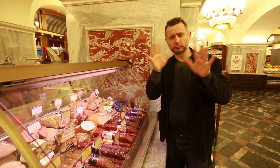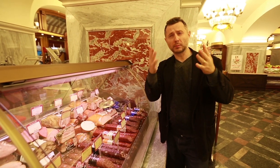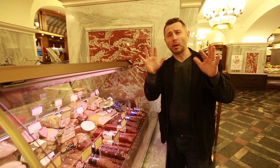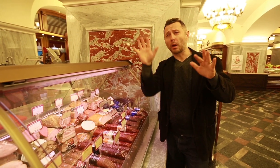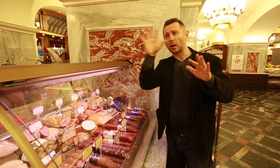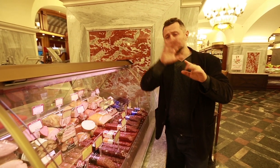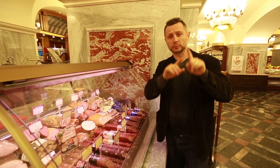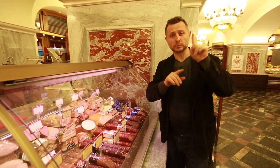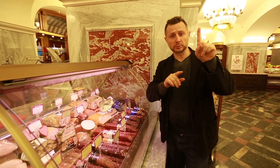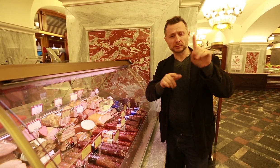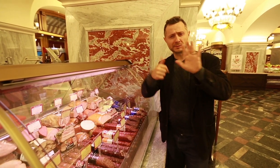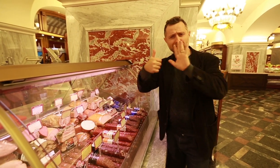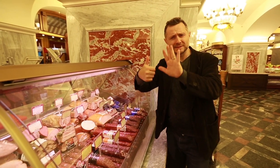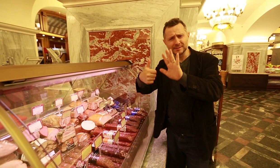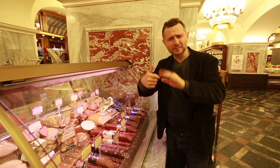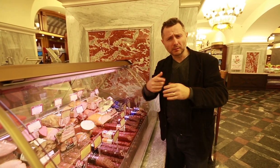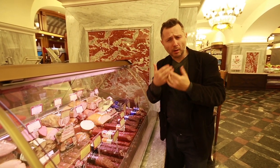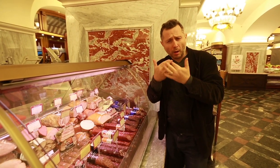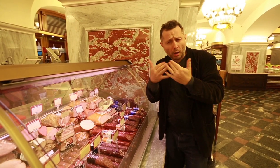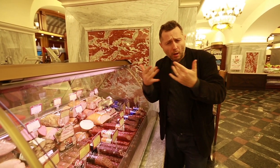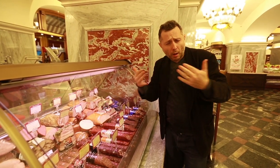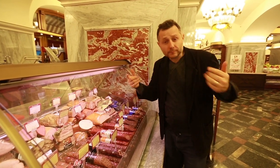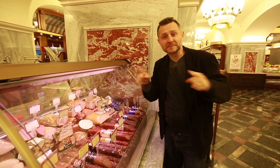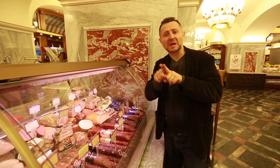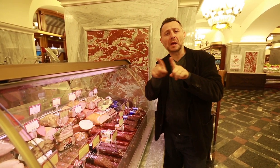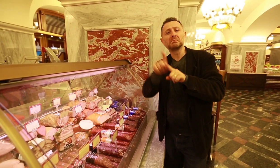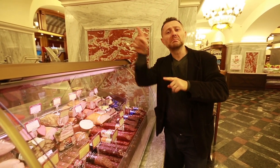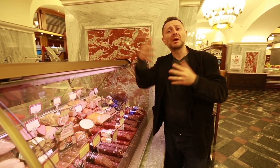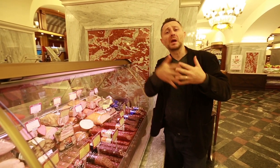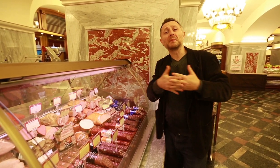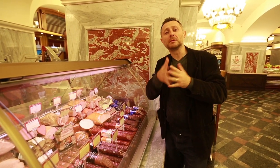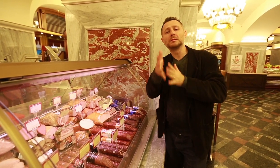Russians have sixteen different dialects in Russian Sign